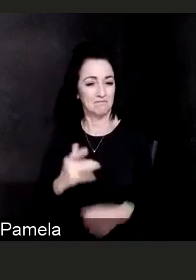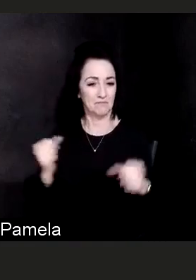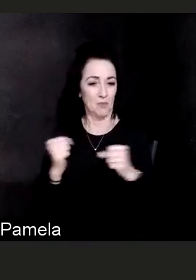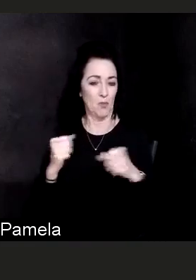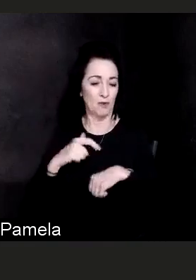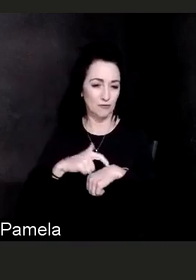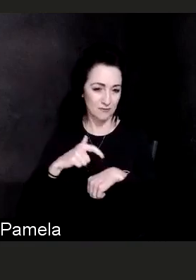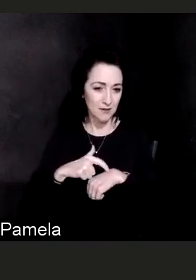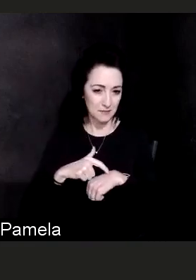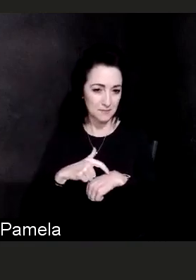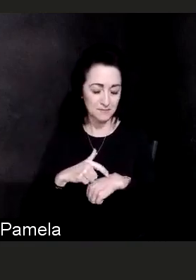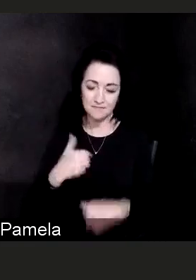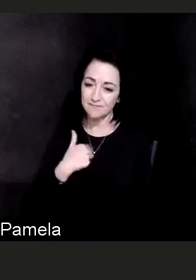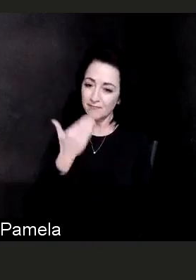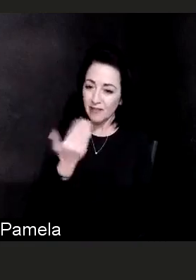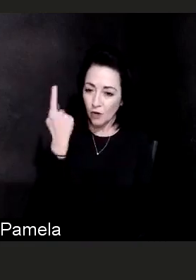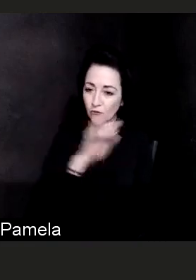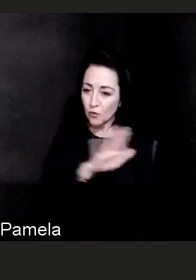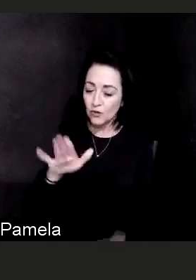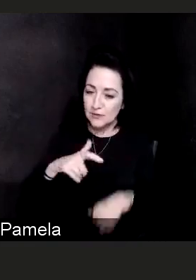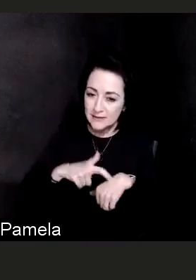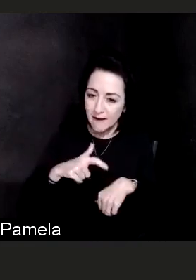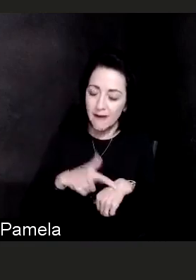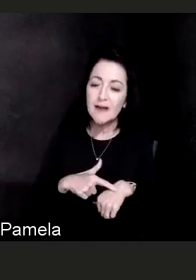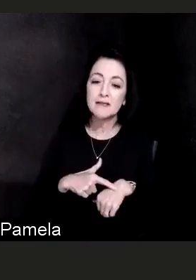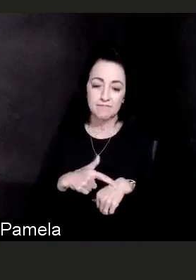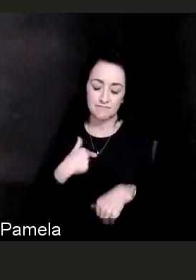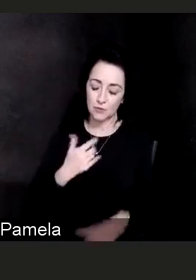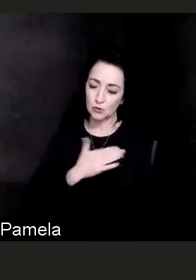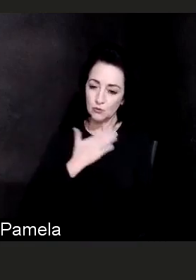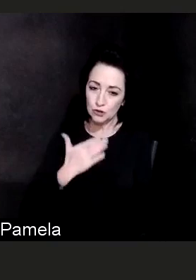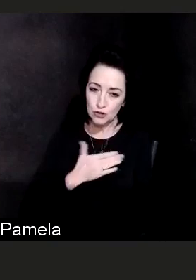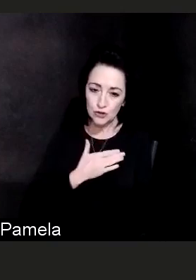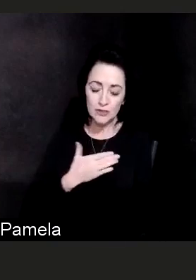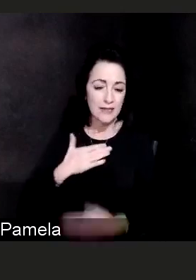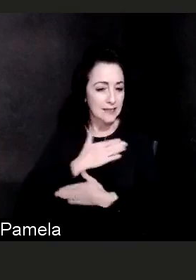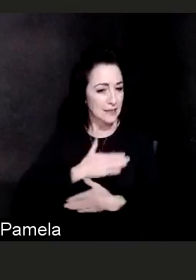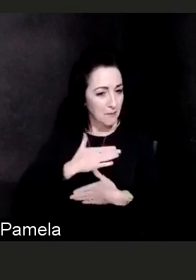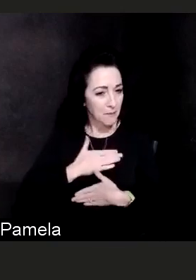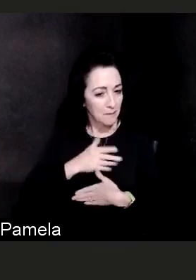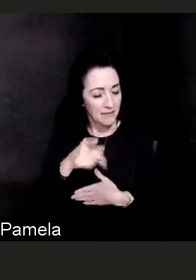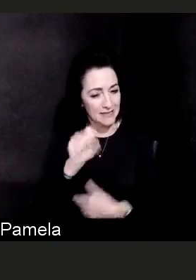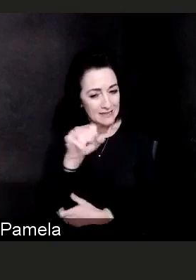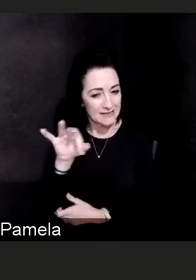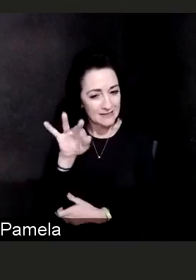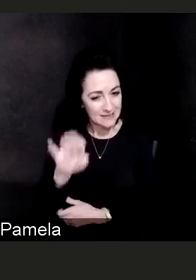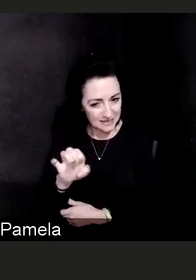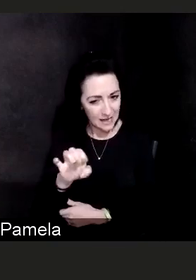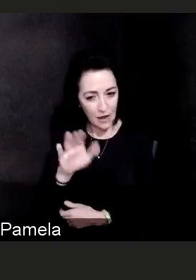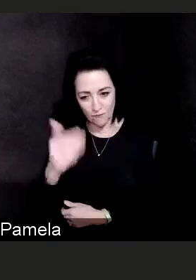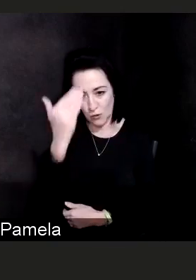Please be safe, and if you have any questions, you know where to find me. This is back to you Dr. Tam, thank you.